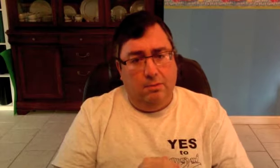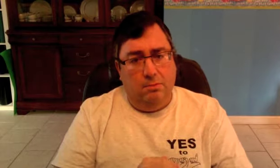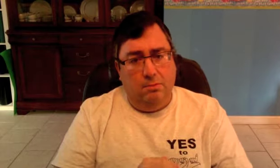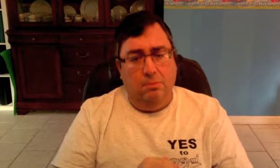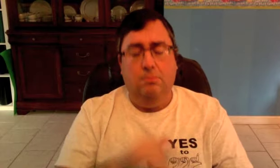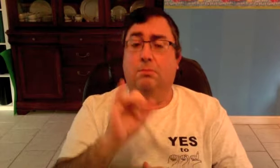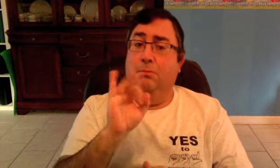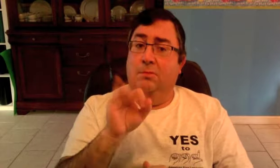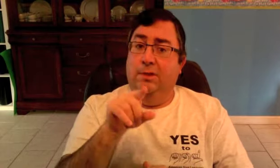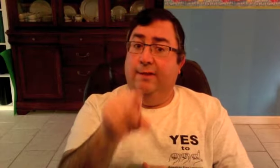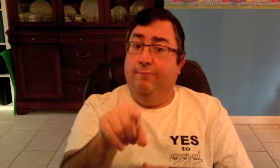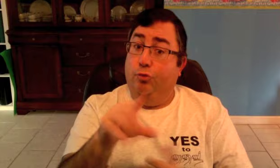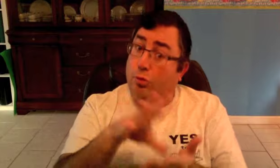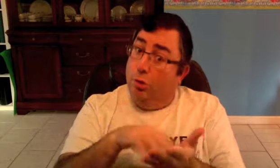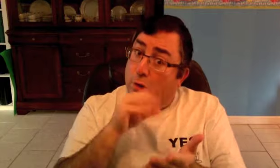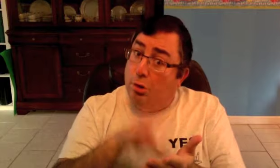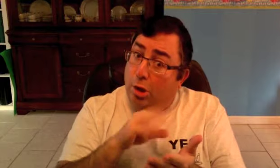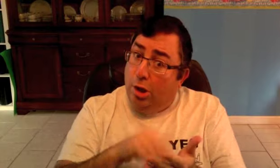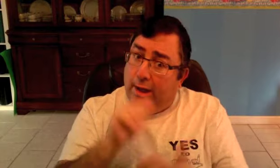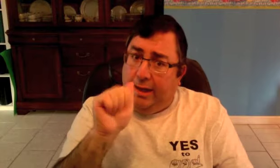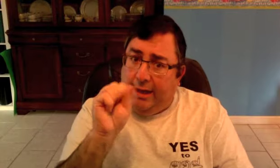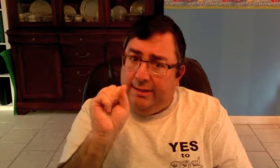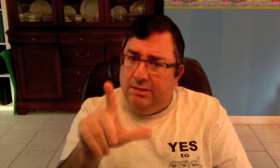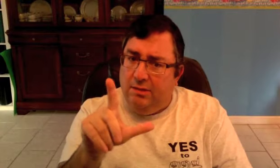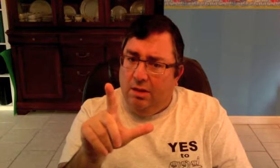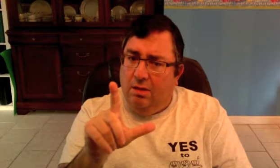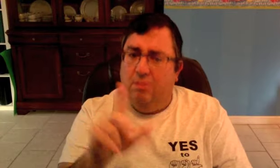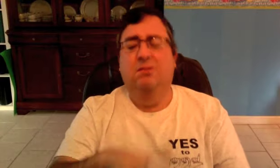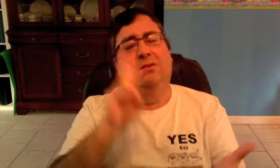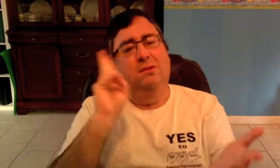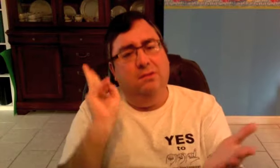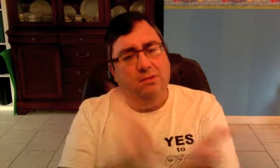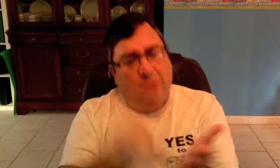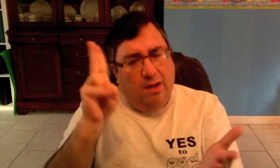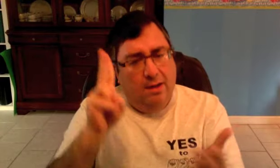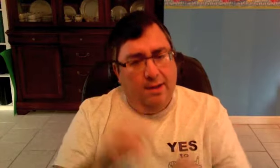If you're learning ASL, sign it!